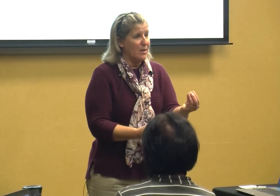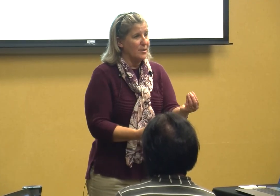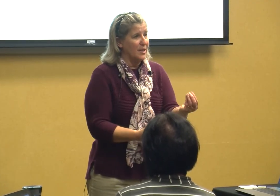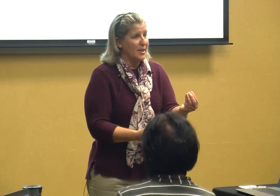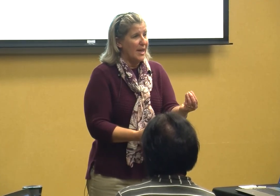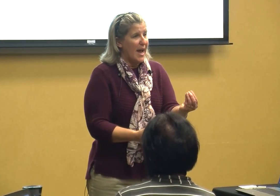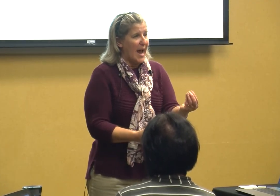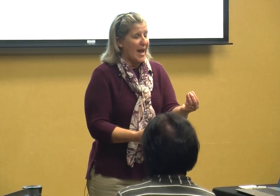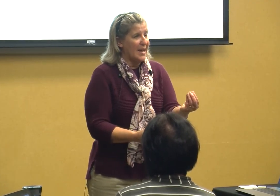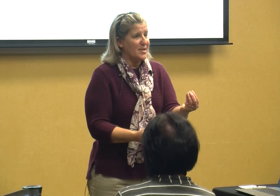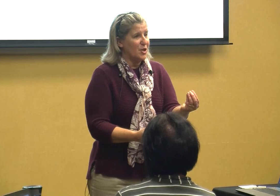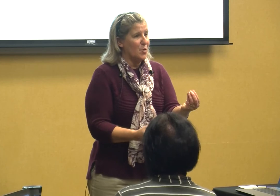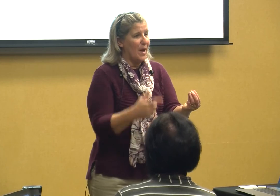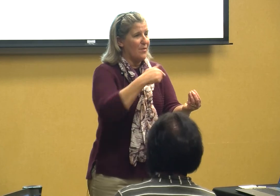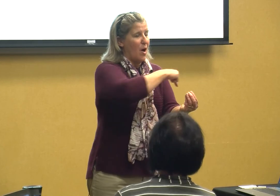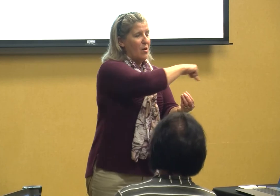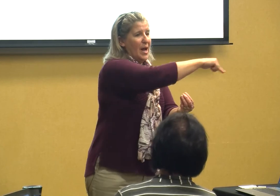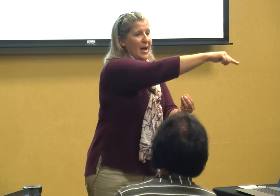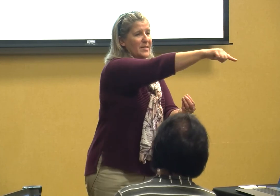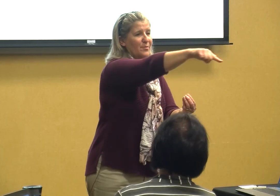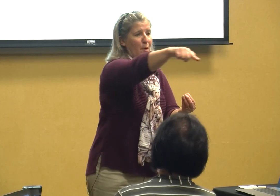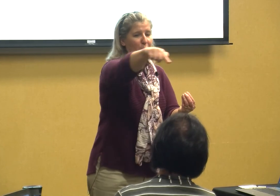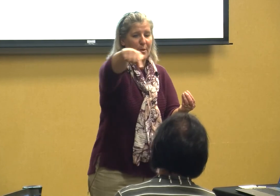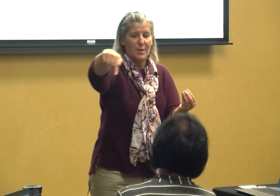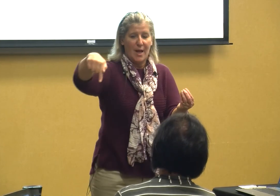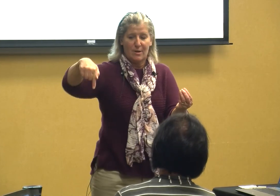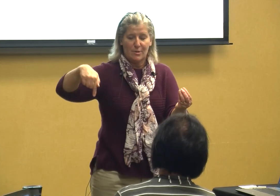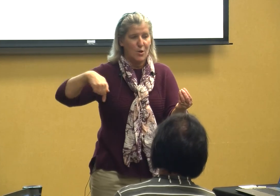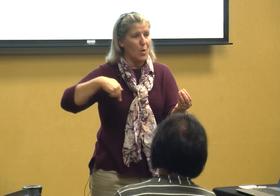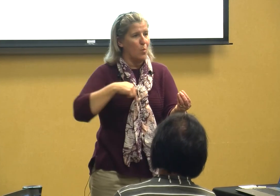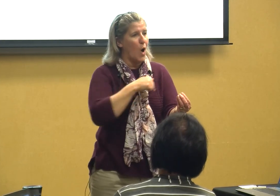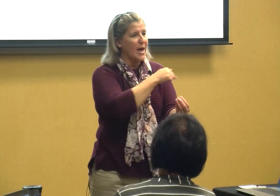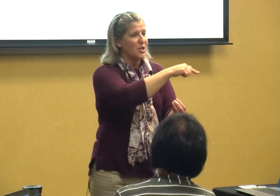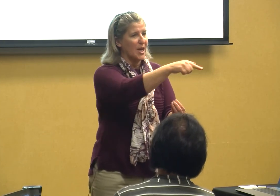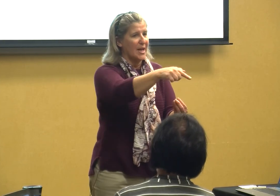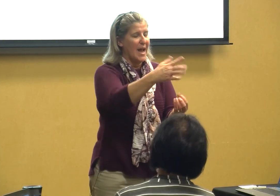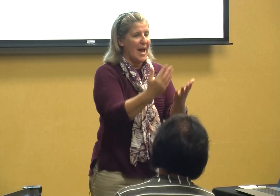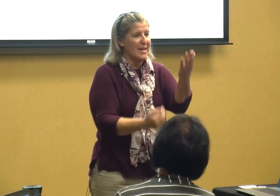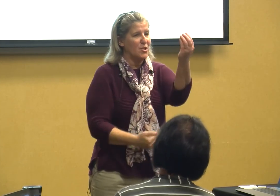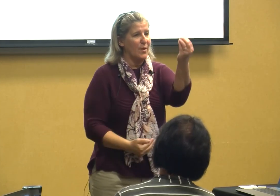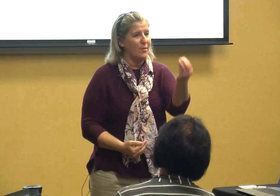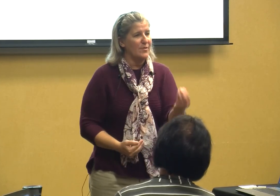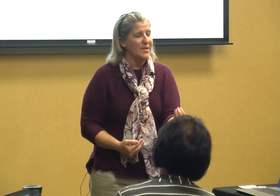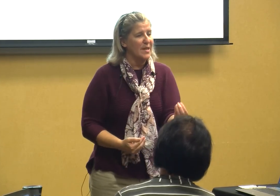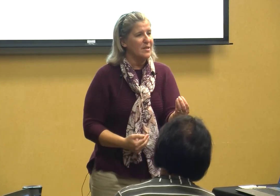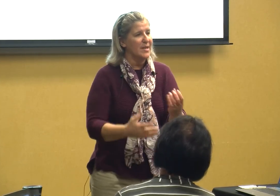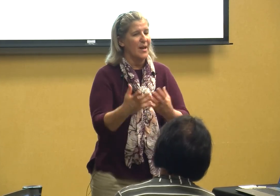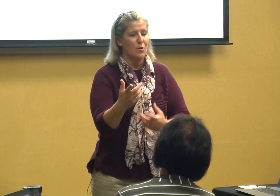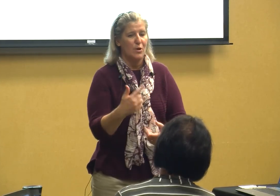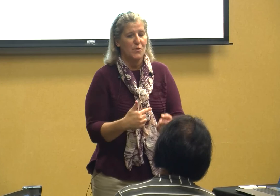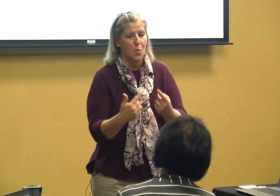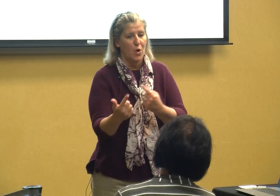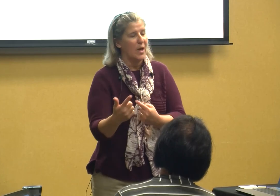and you have all kinds of party players who are watching as you have a facilitator who's working